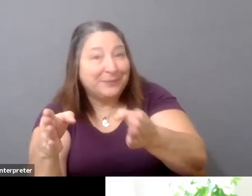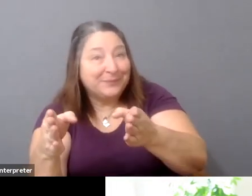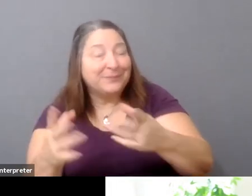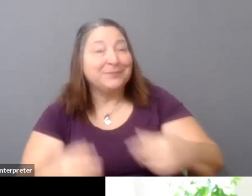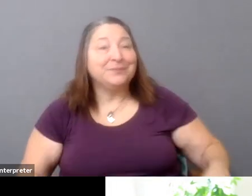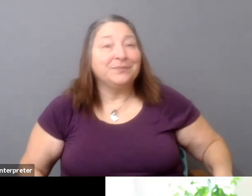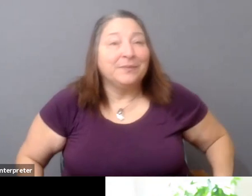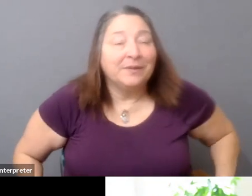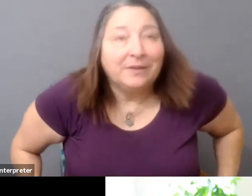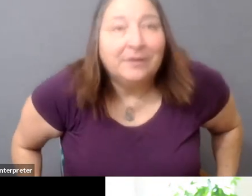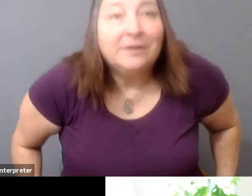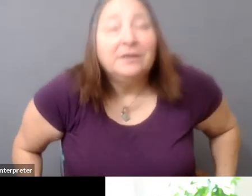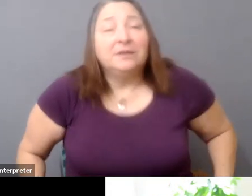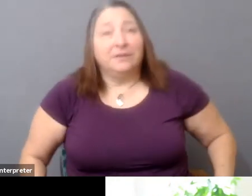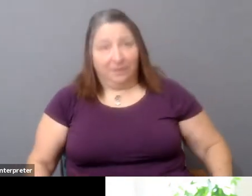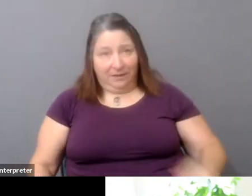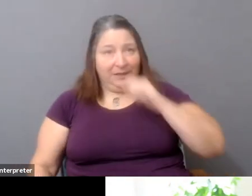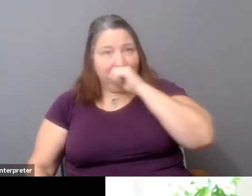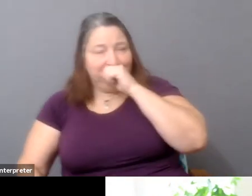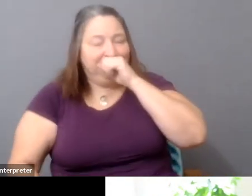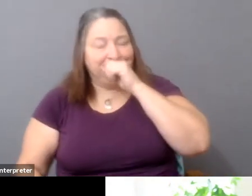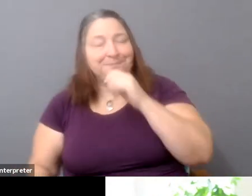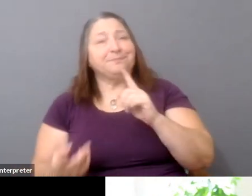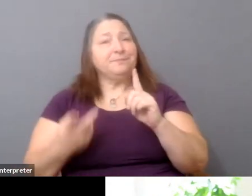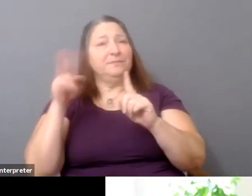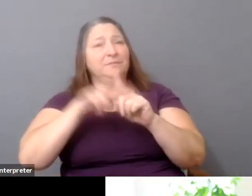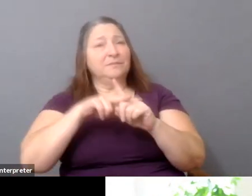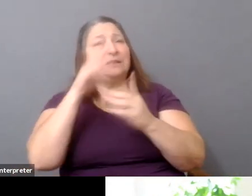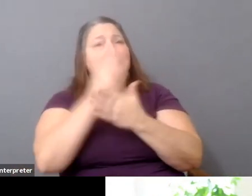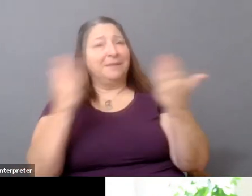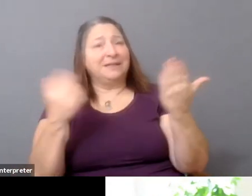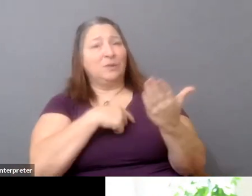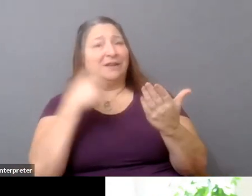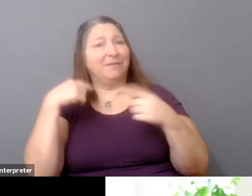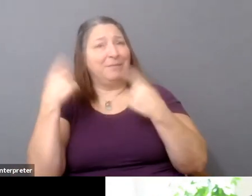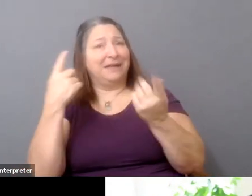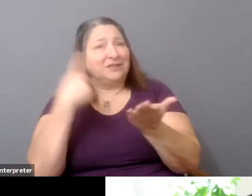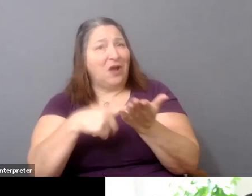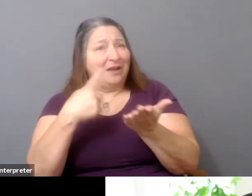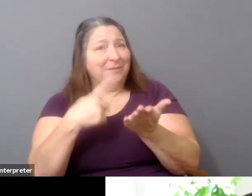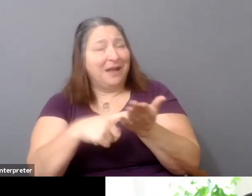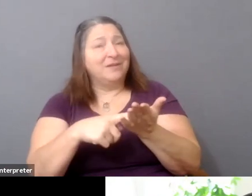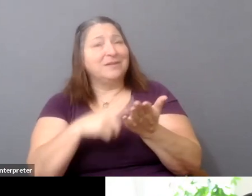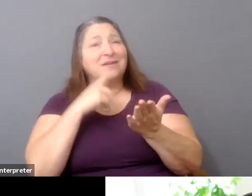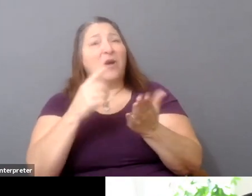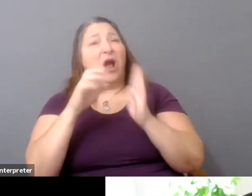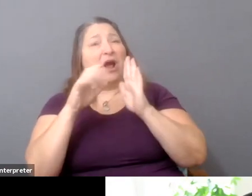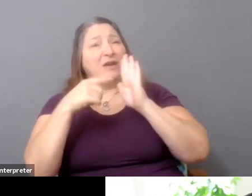to apply some of the things that we've been talking about, you know, there are examples of online networks